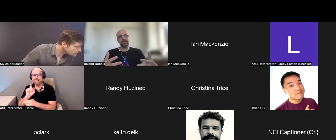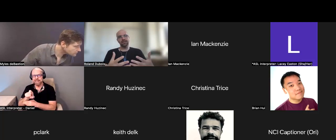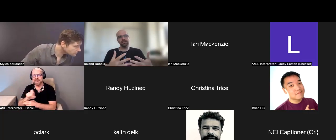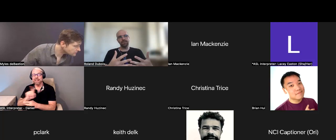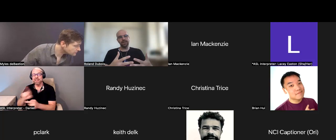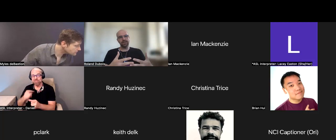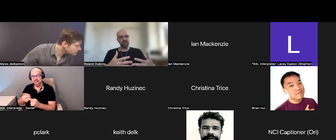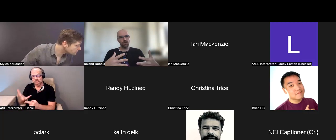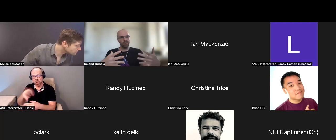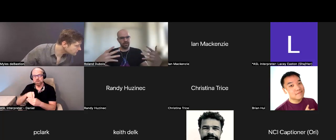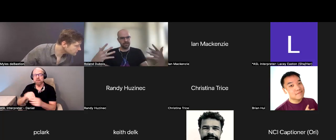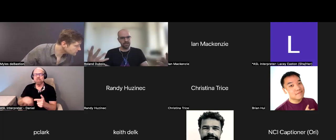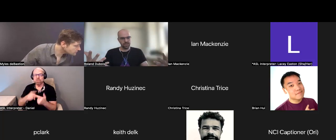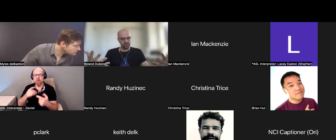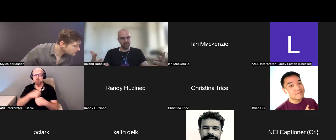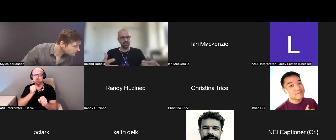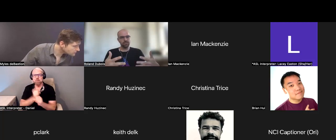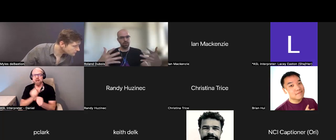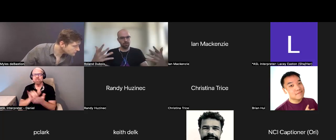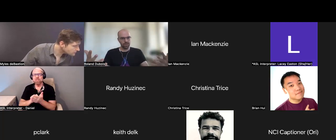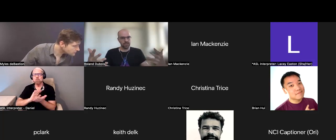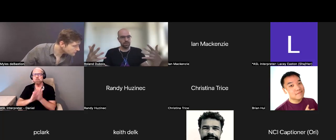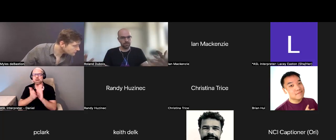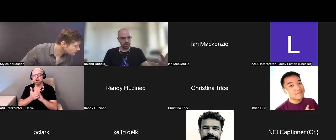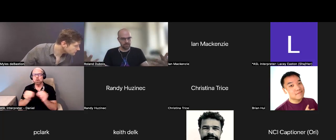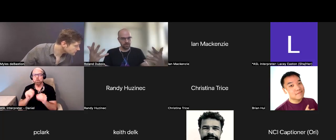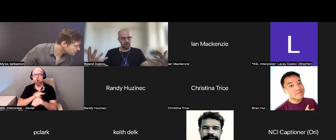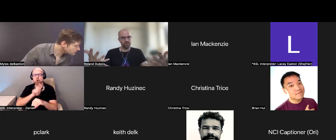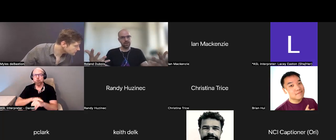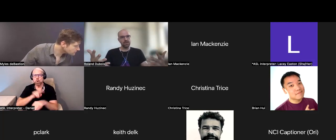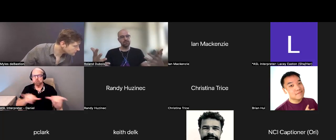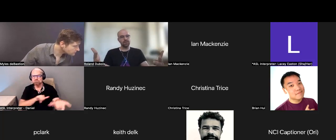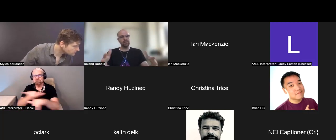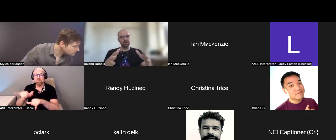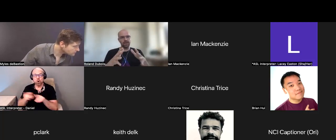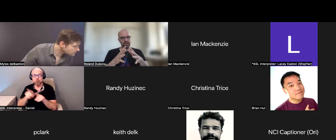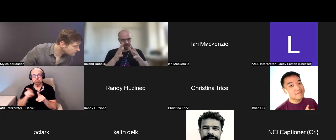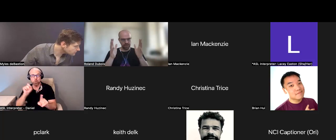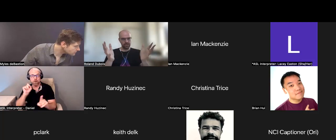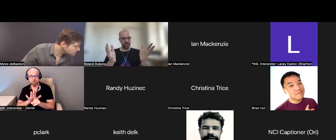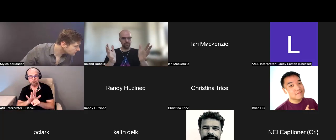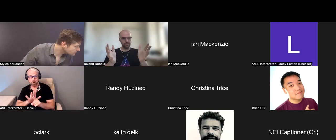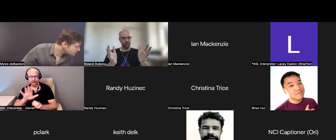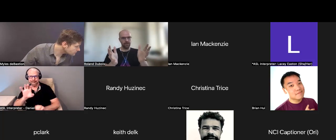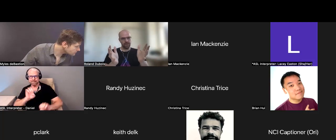then make this a normalization, an exposure experiment as well. Rather than isolating them and